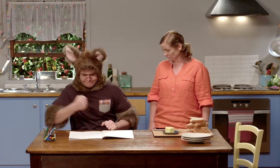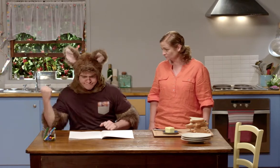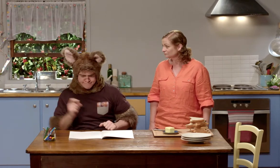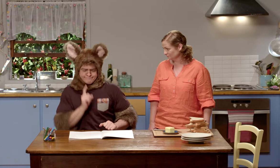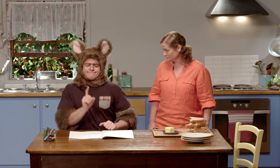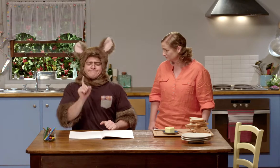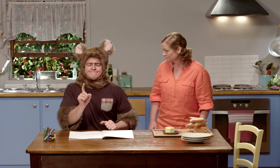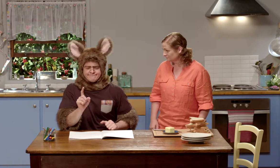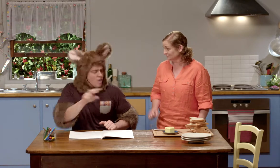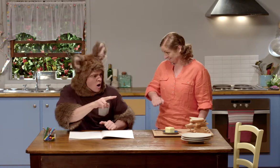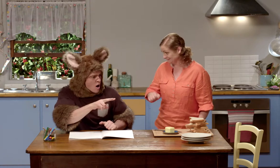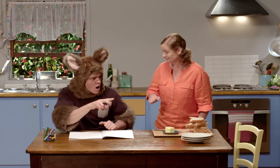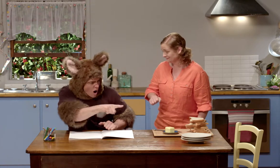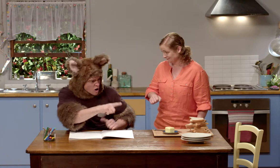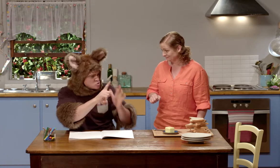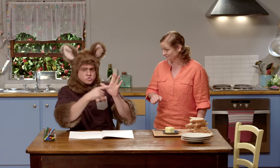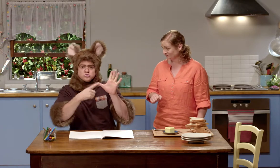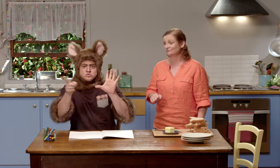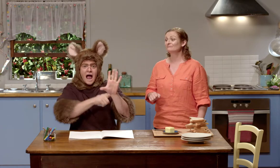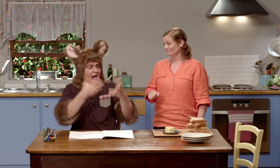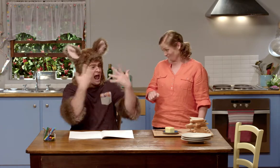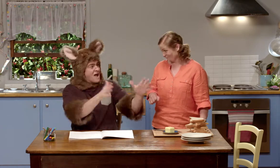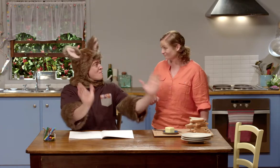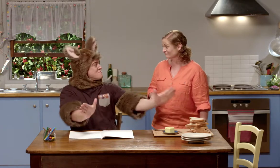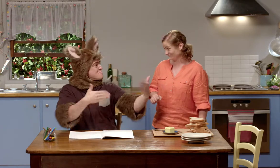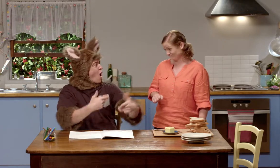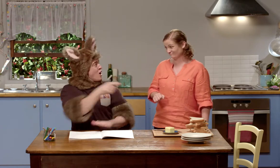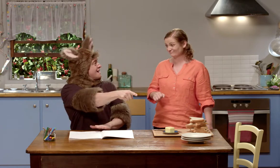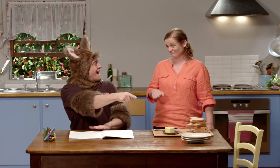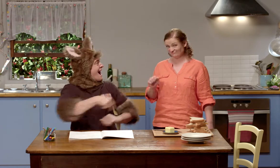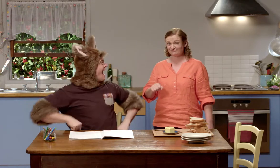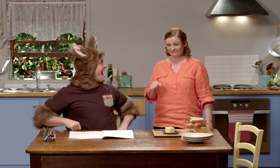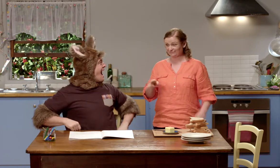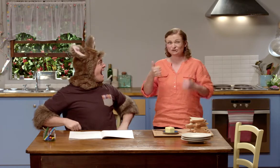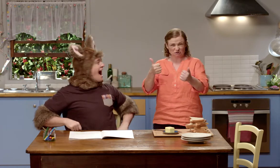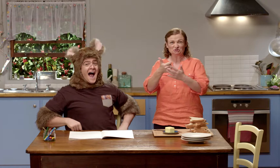I woke up, went out the front door and saw that Jay had left a big box there for me.